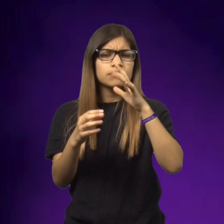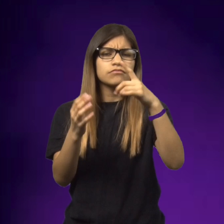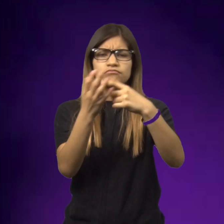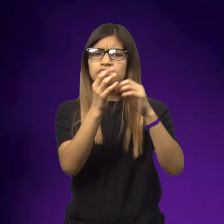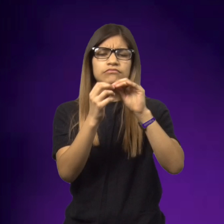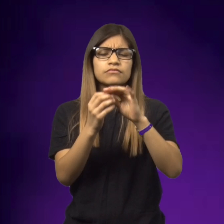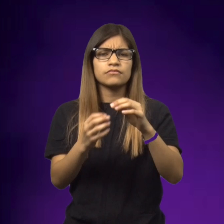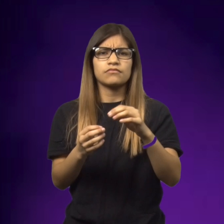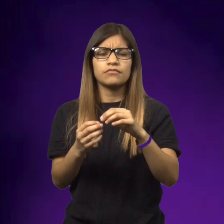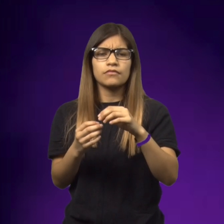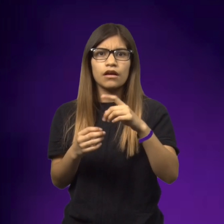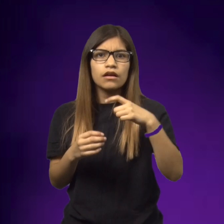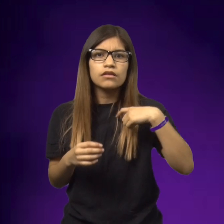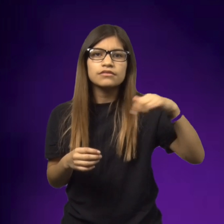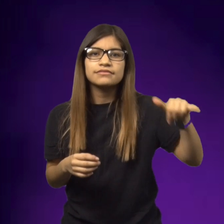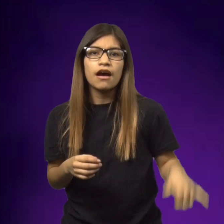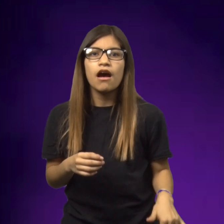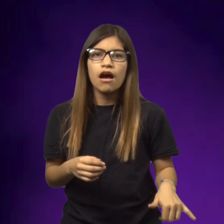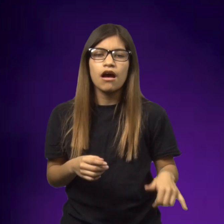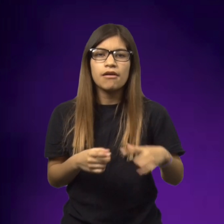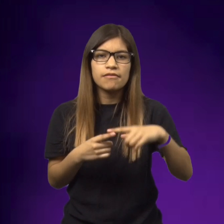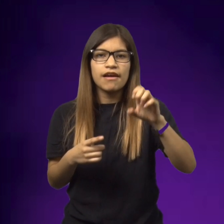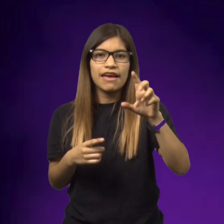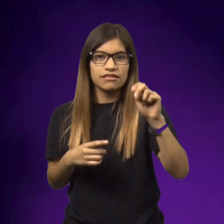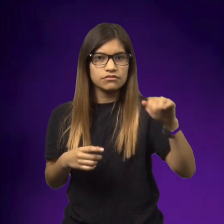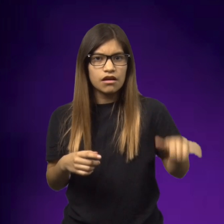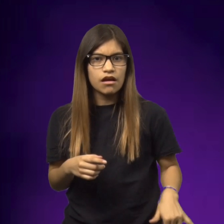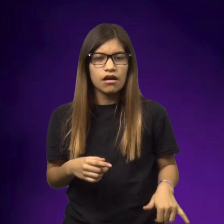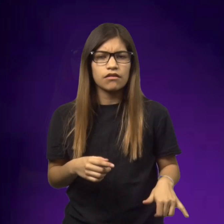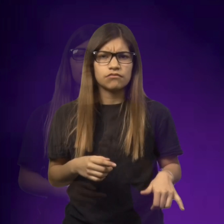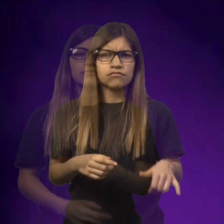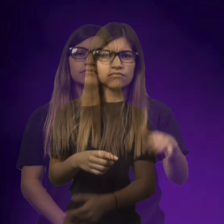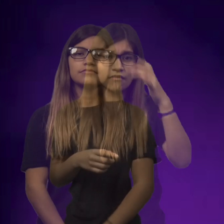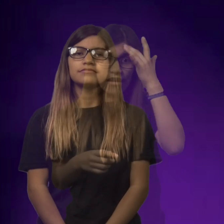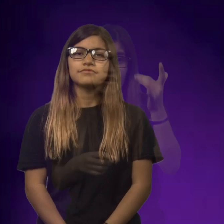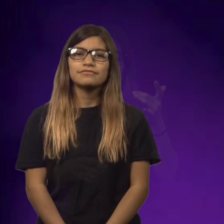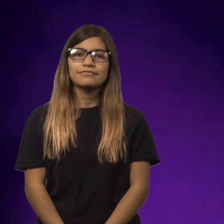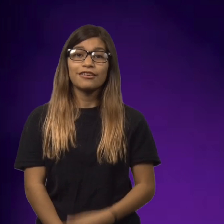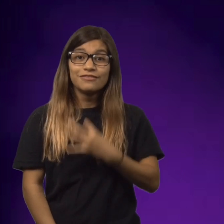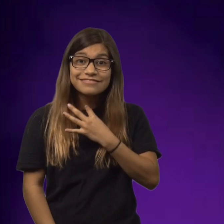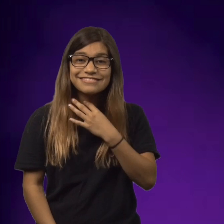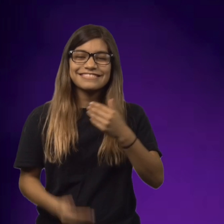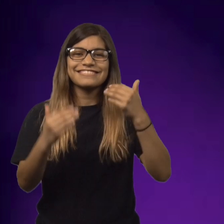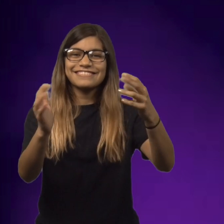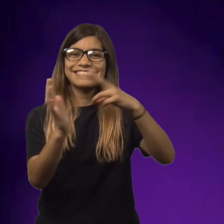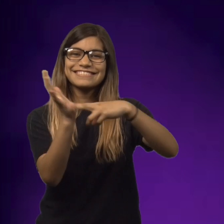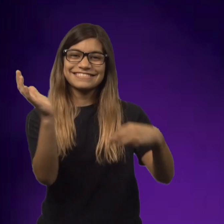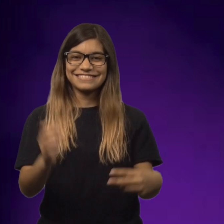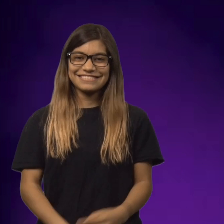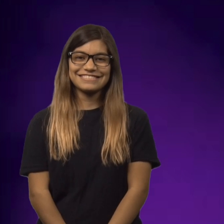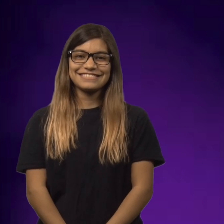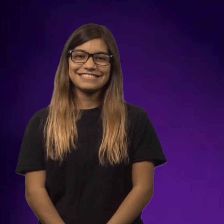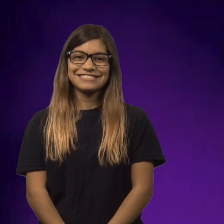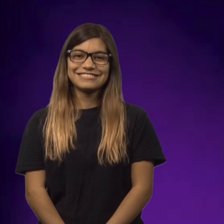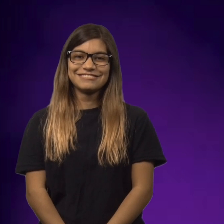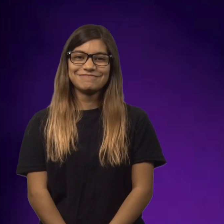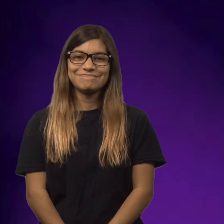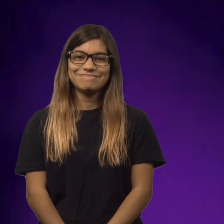and they started talking and decided that Ellen would be staying with Annemarie. If you're curious to know what happens go ahead and read.